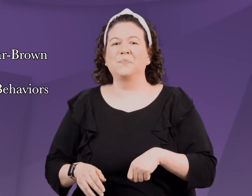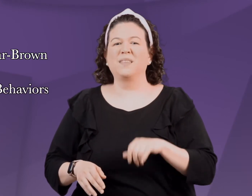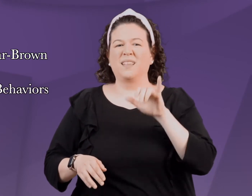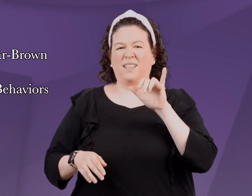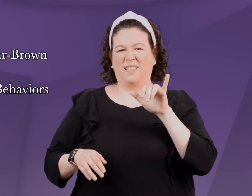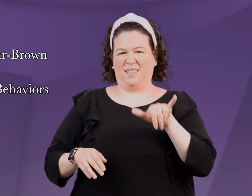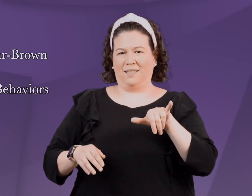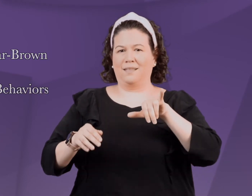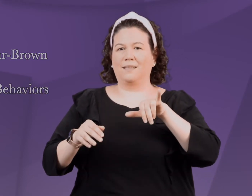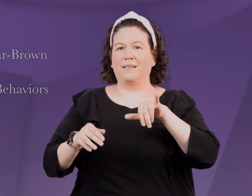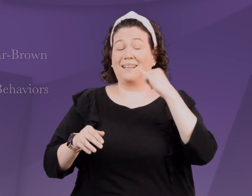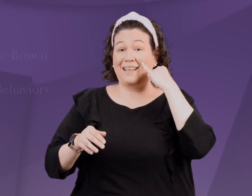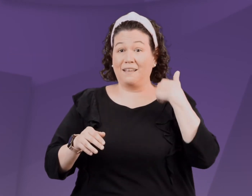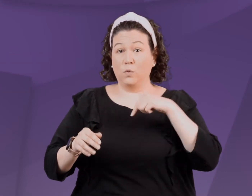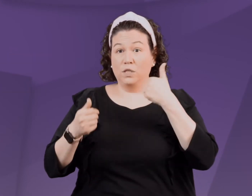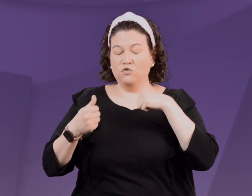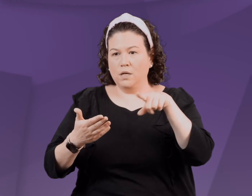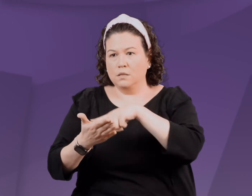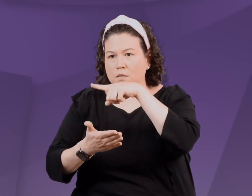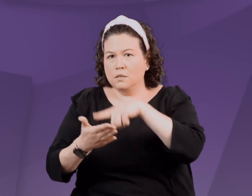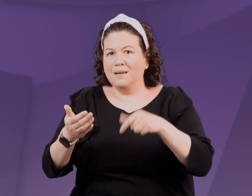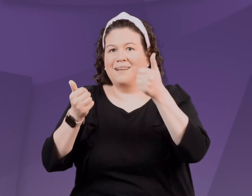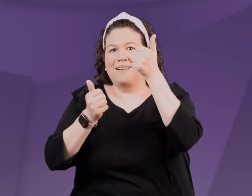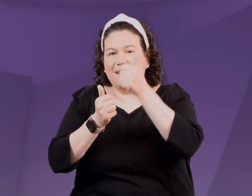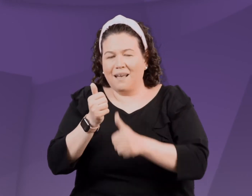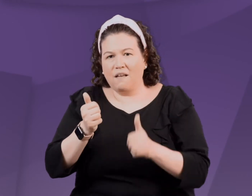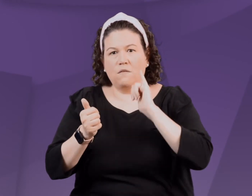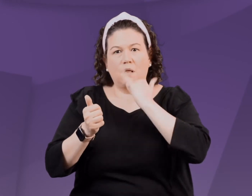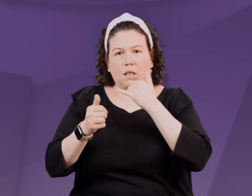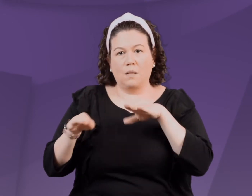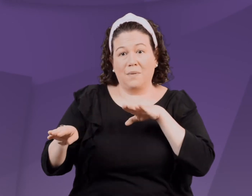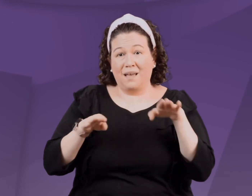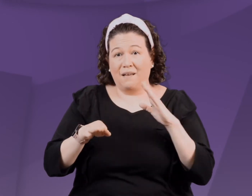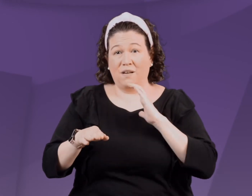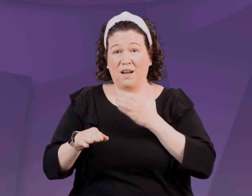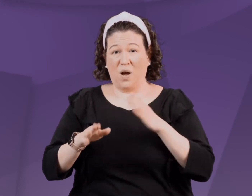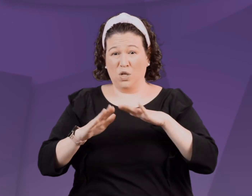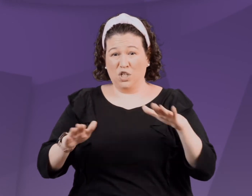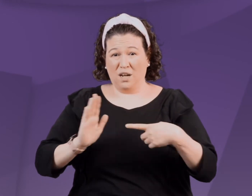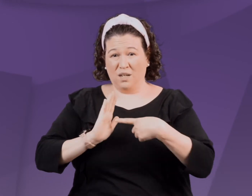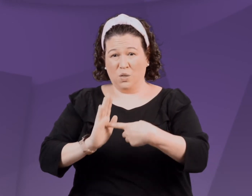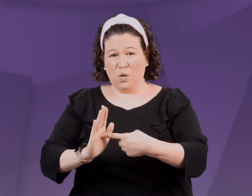If we try to correct every misbehavior our child presents,